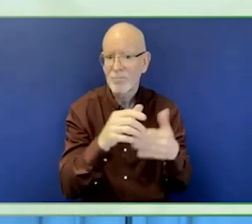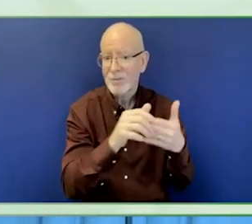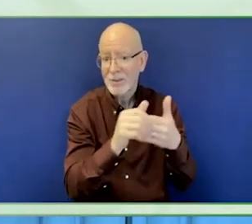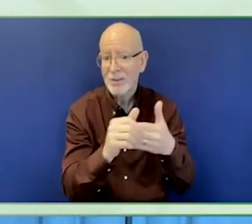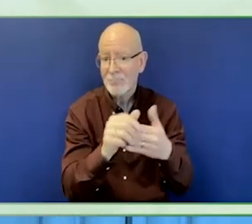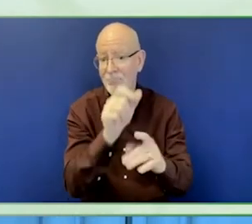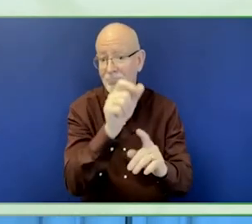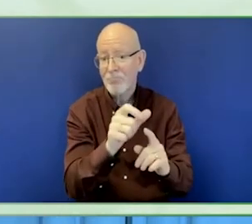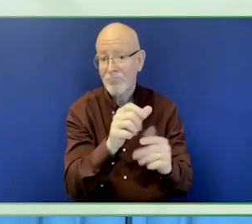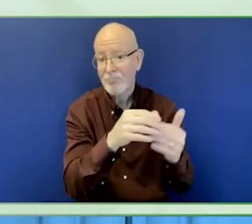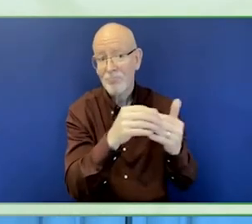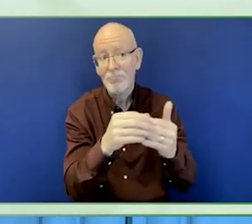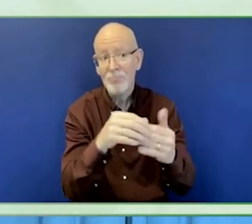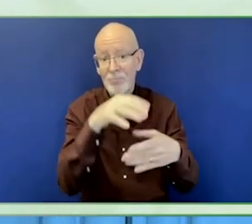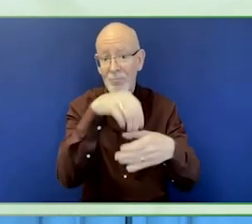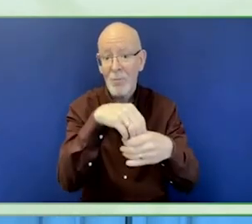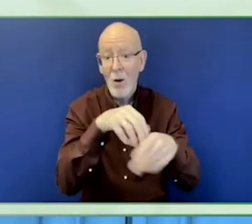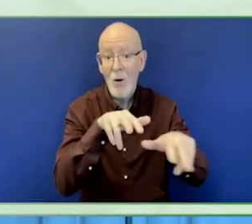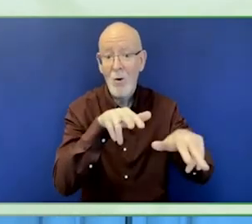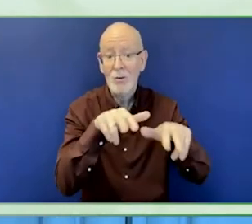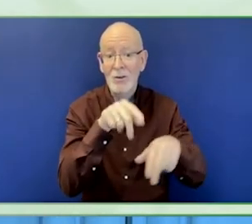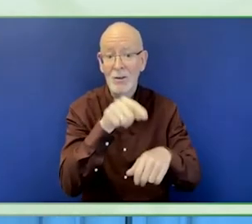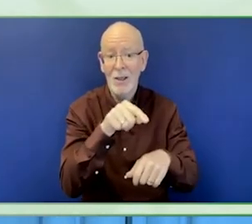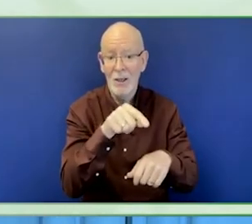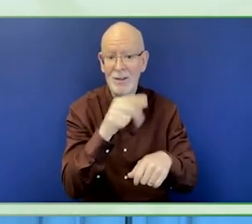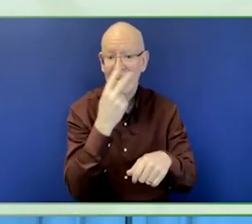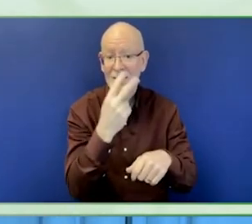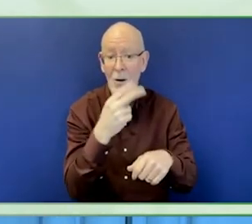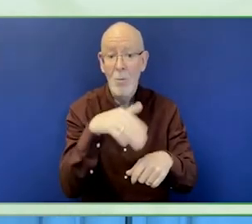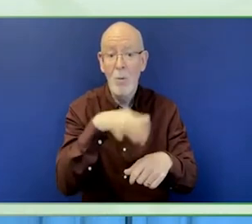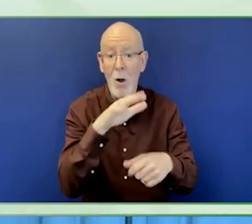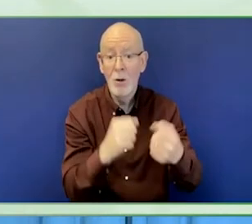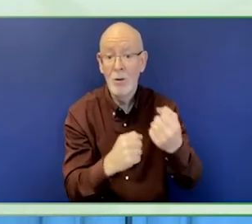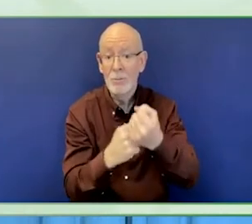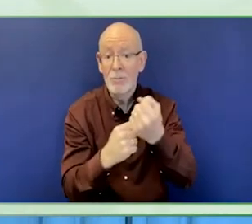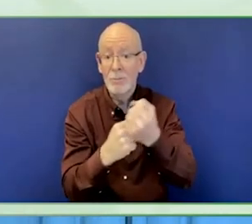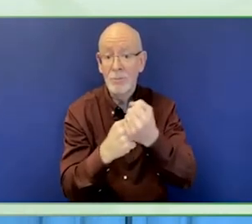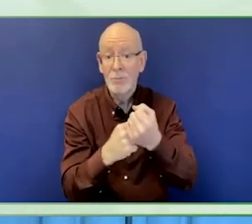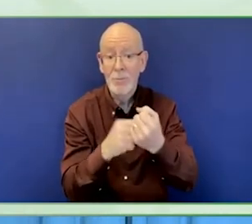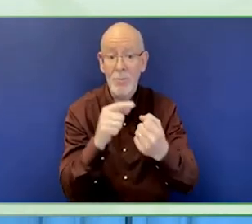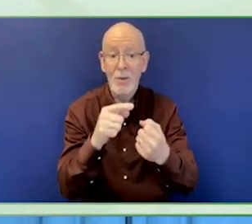Donors are in a position to empower champions, strengthen the